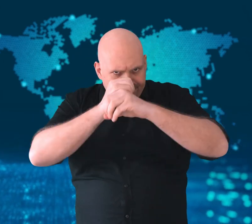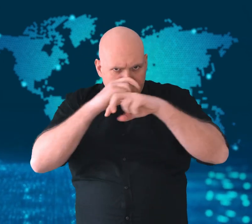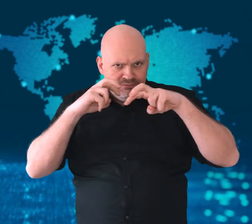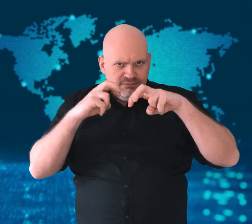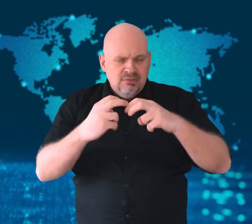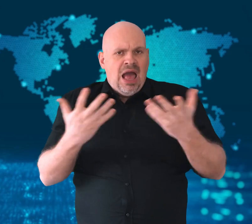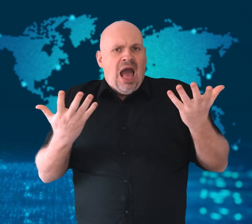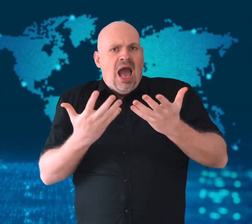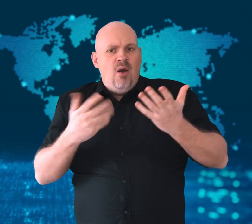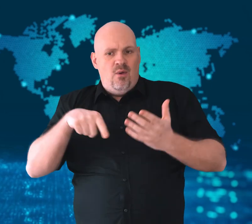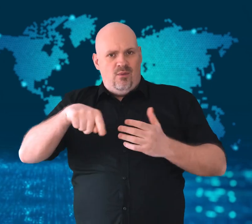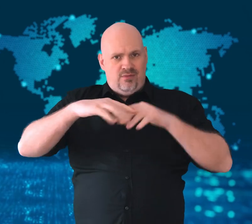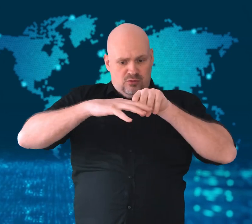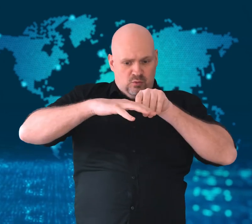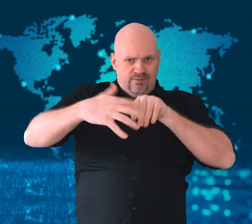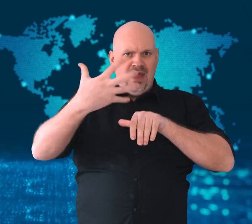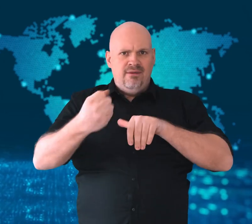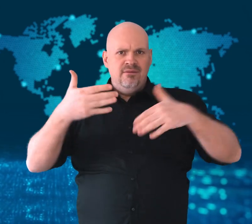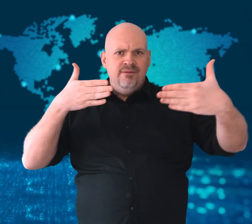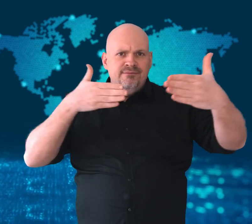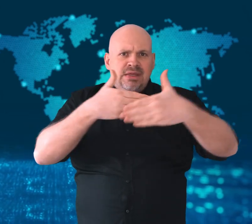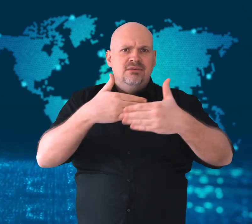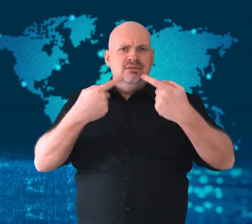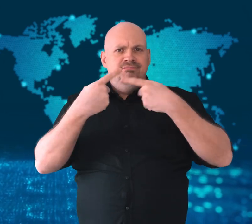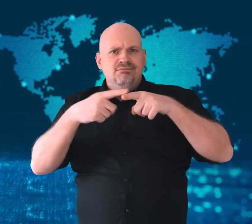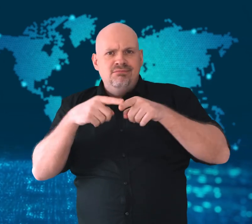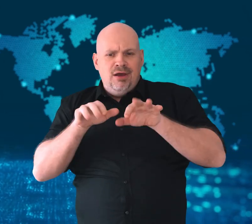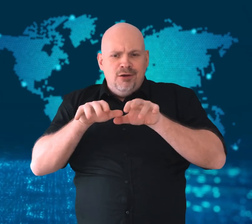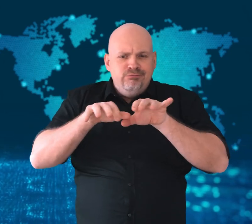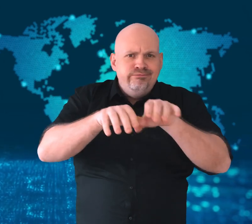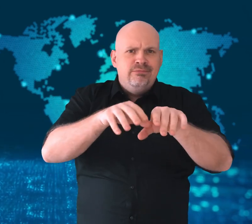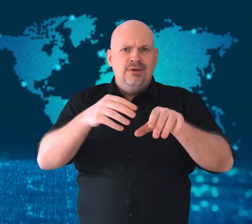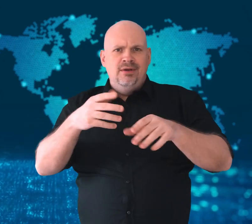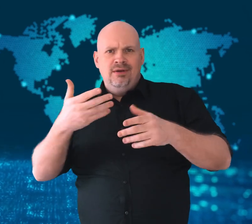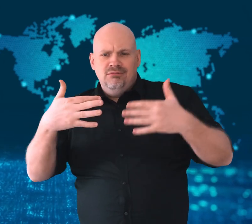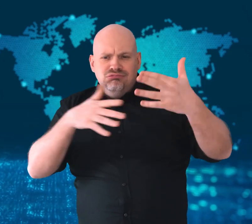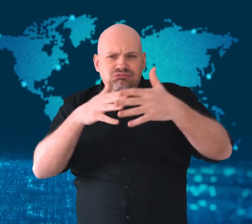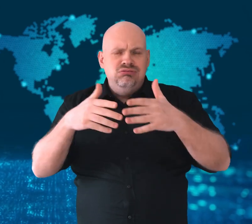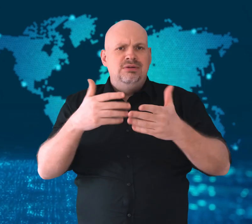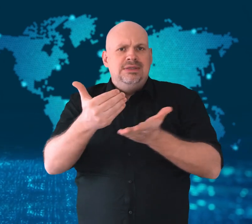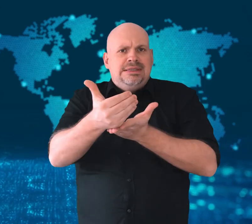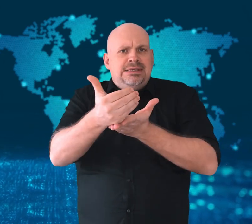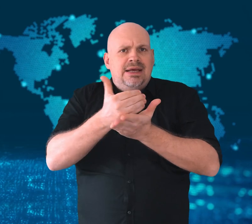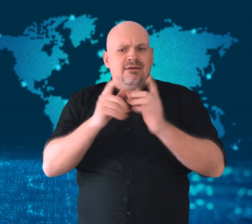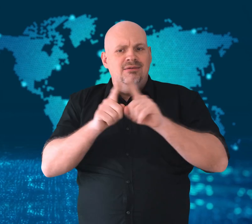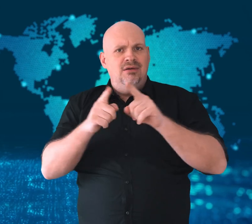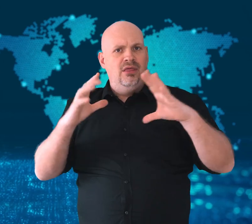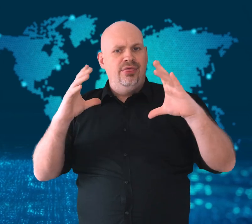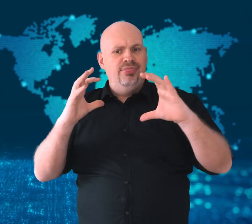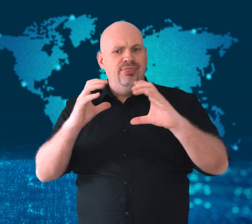Other funds will be used to end illegal fishing,